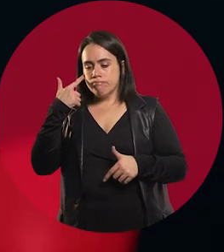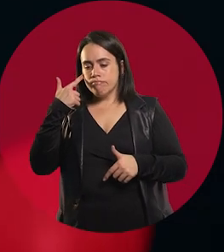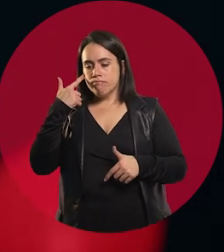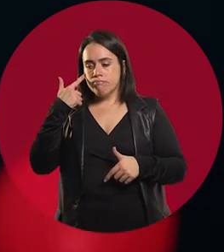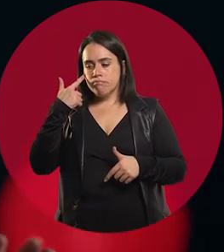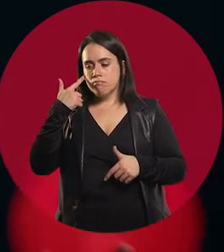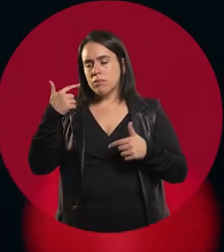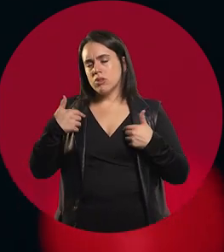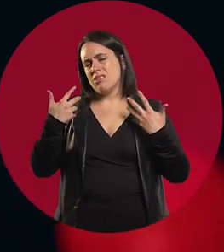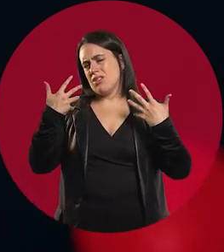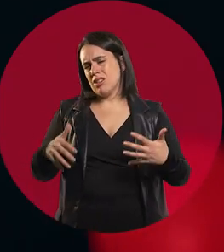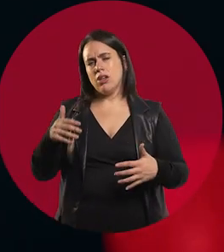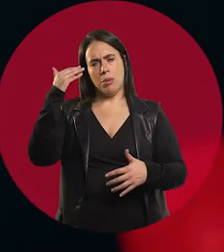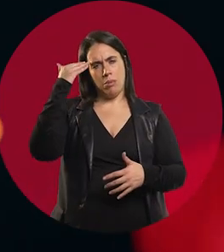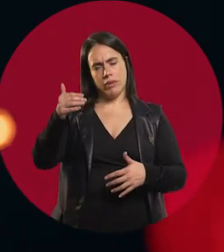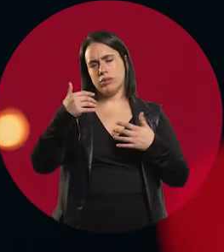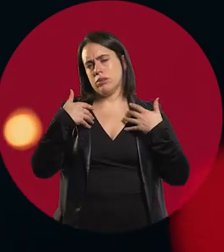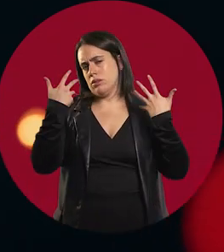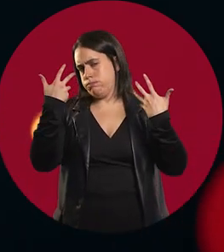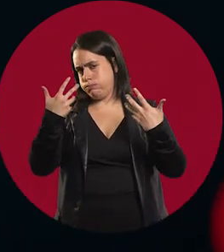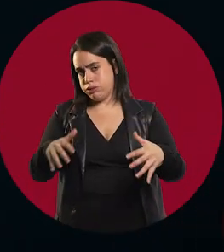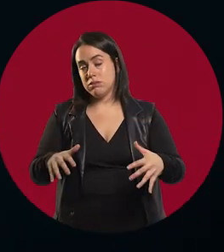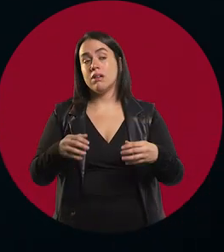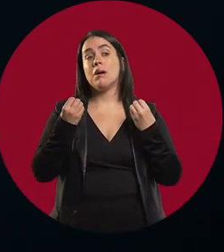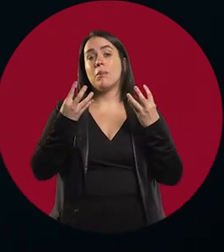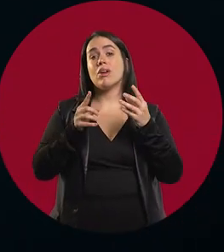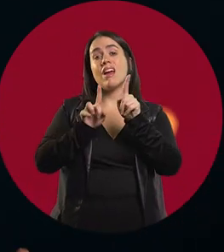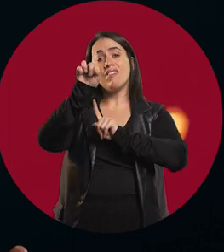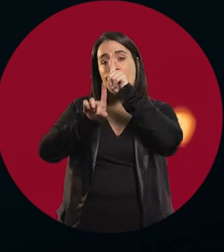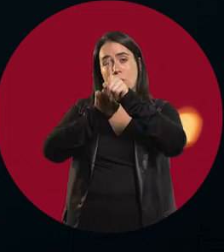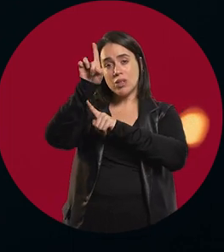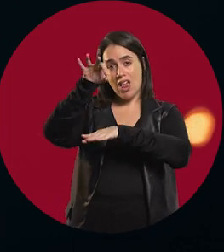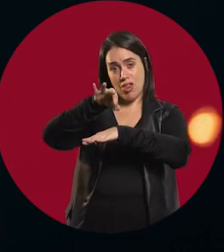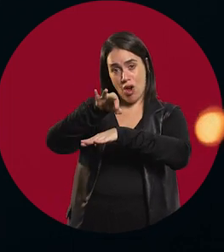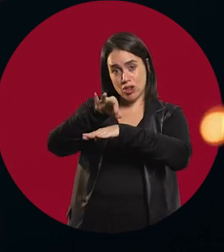I said: "I'm not going to be a teacher". The teaching career at the Faculty of Medicine